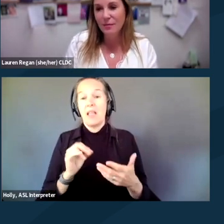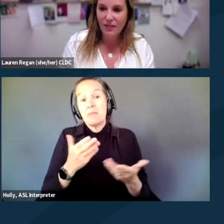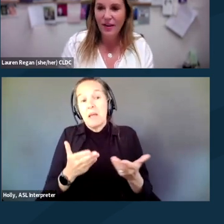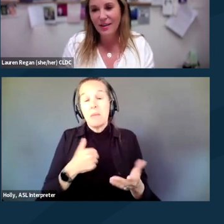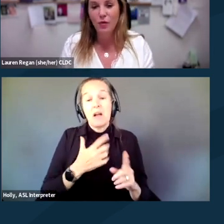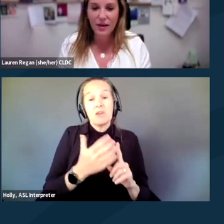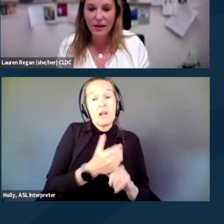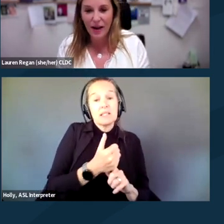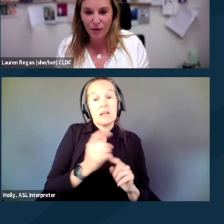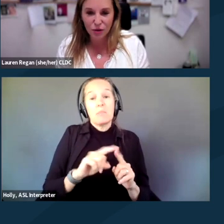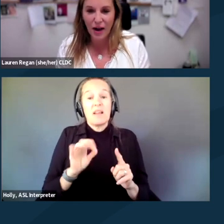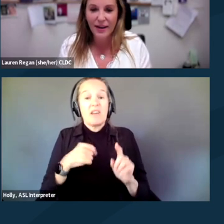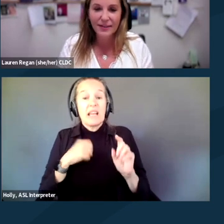but if I can avoid it, I will try.